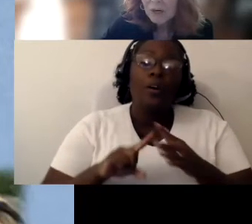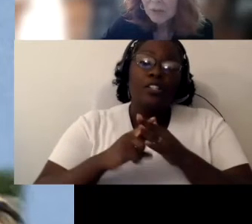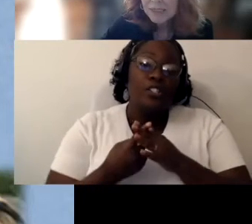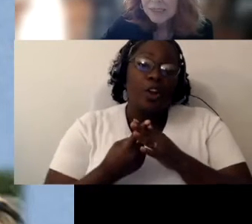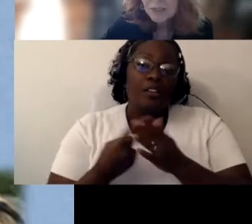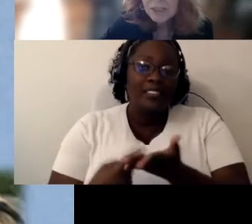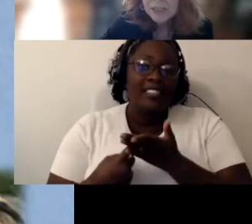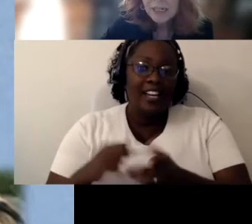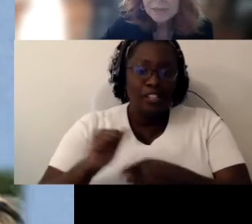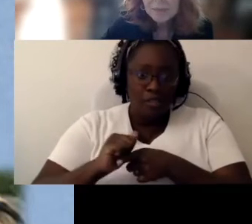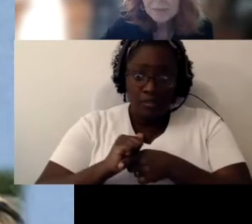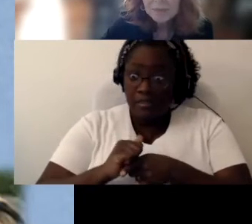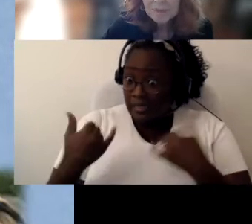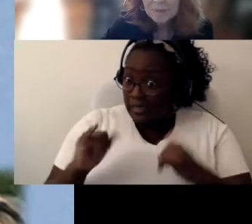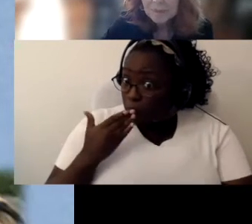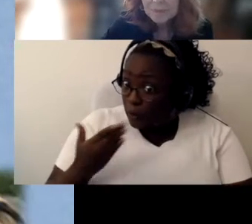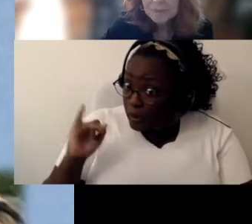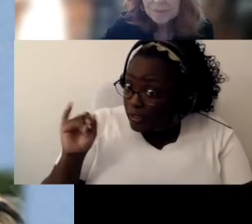Jen This is Jenny